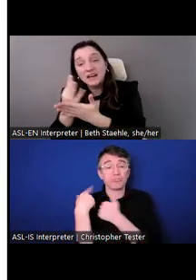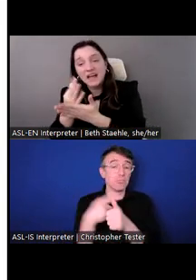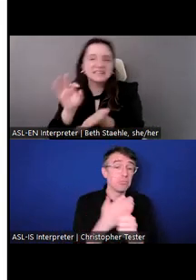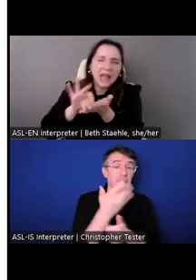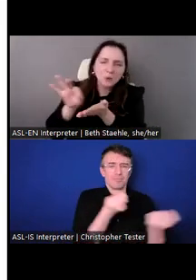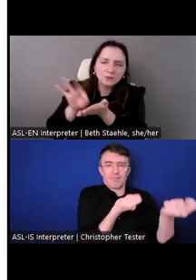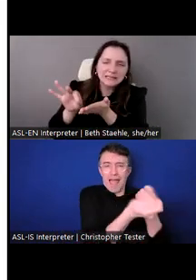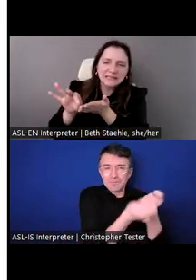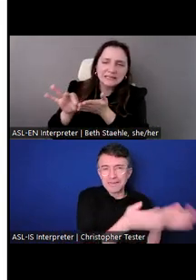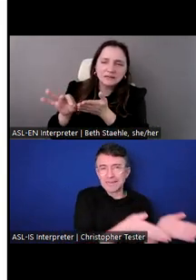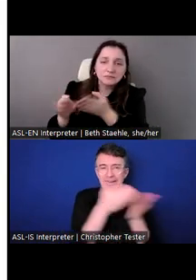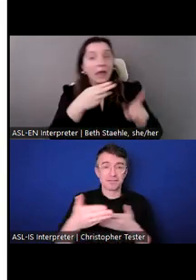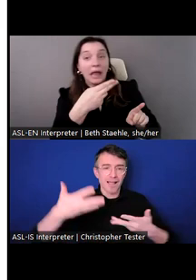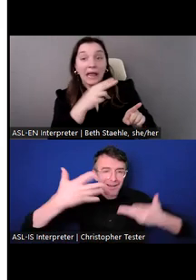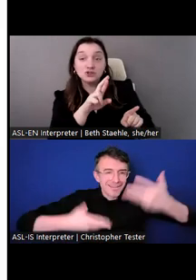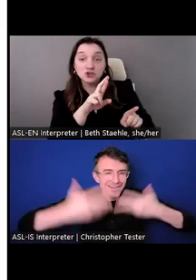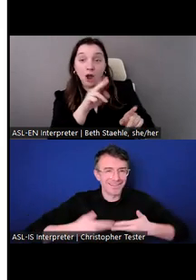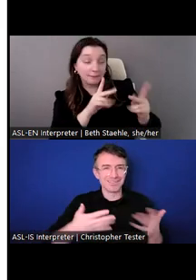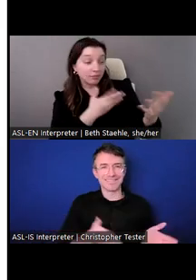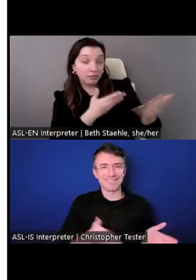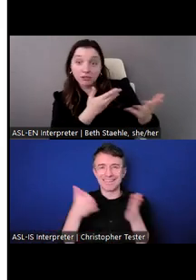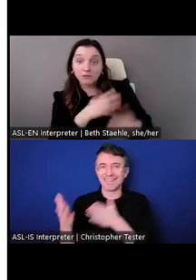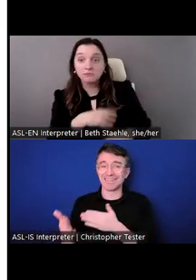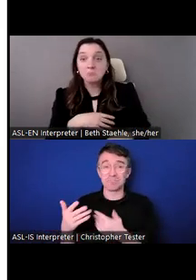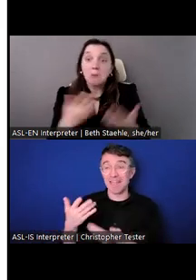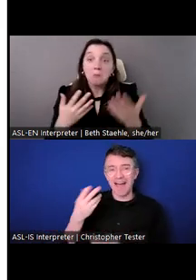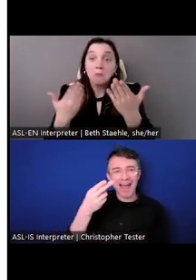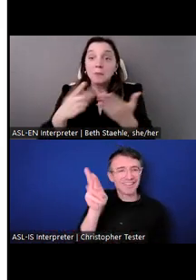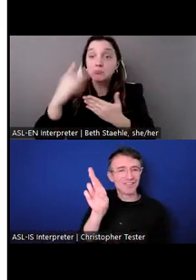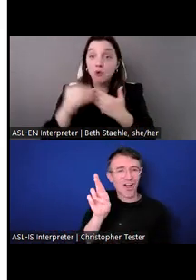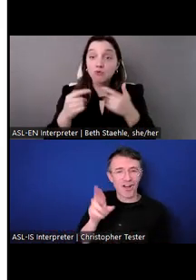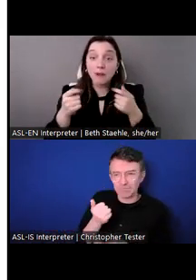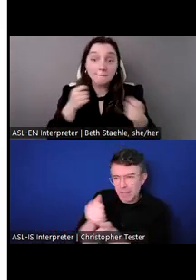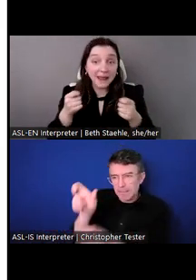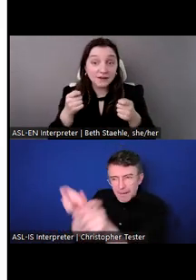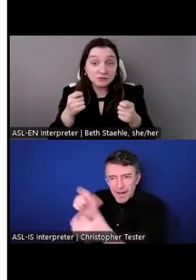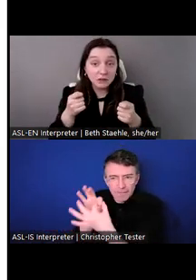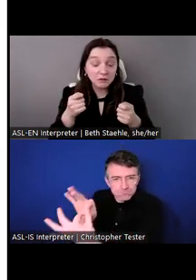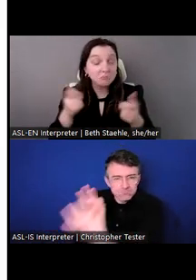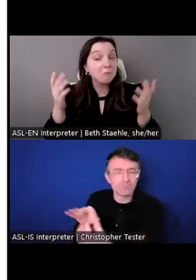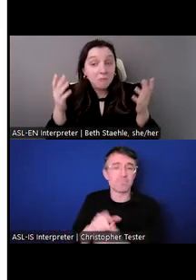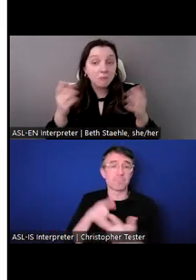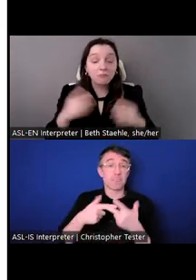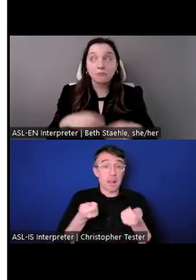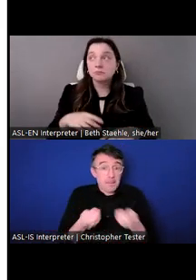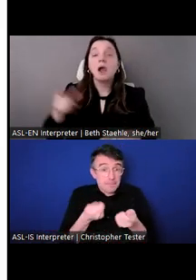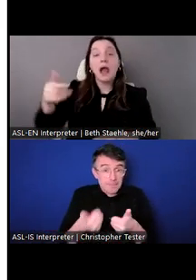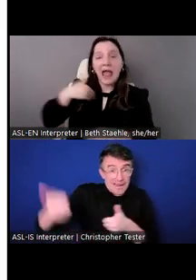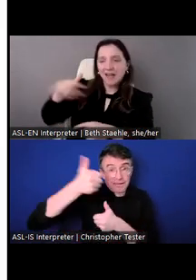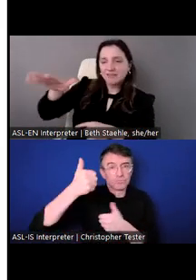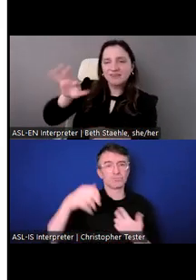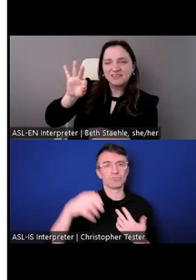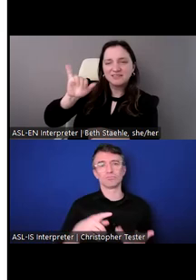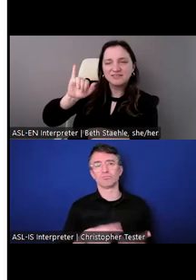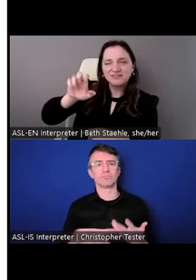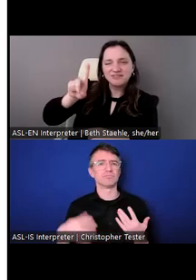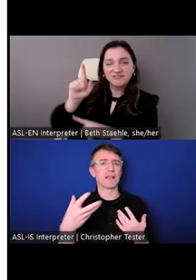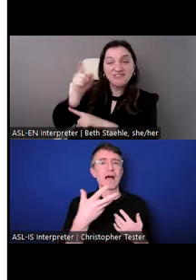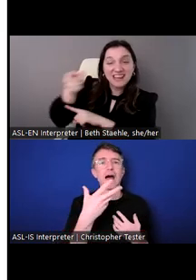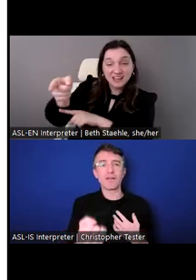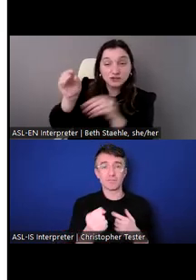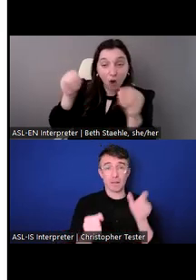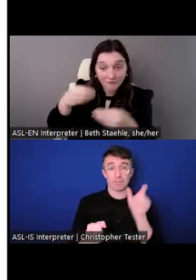We look for a lot of program management skills.